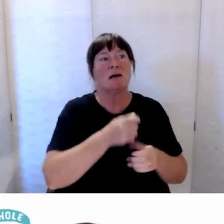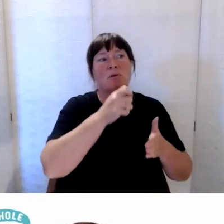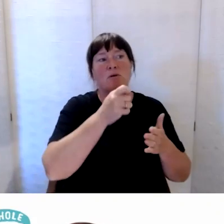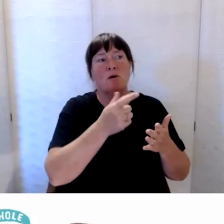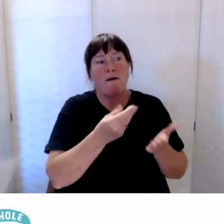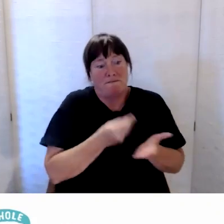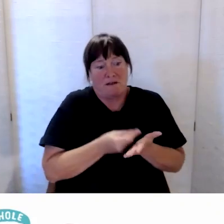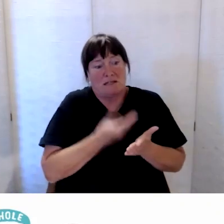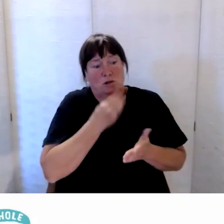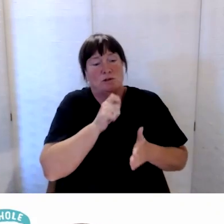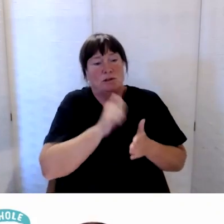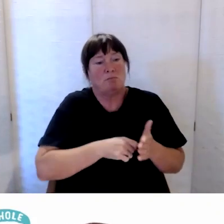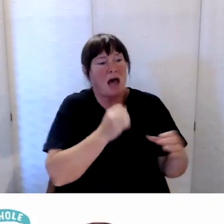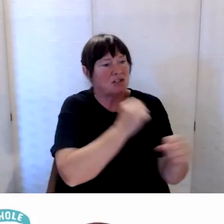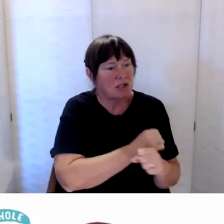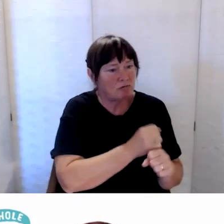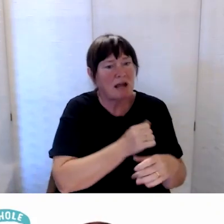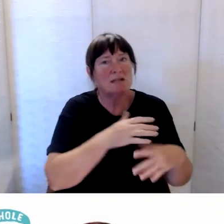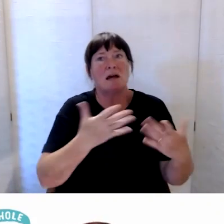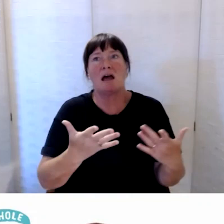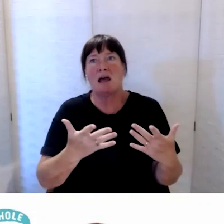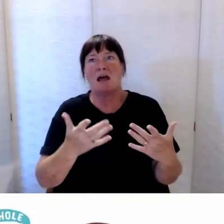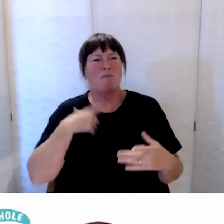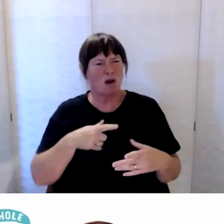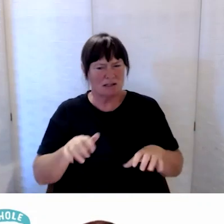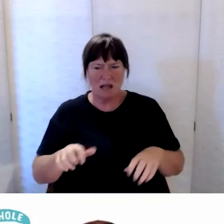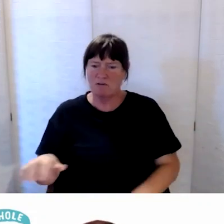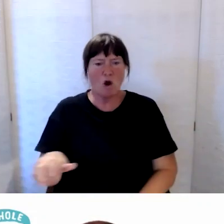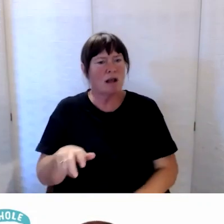to be able to charge power chairs or other equipment that’s needed,